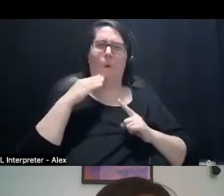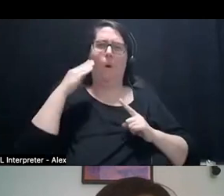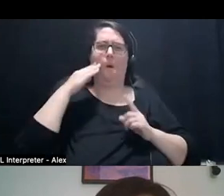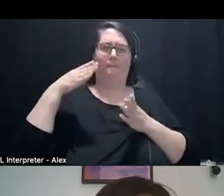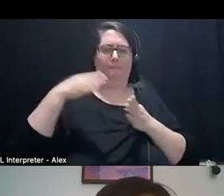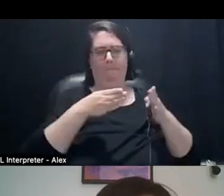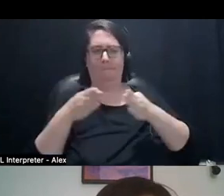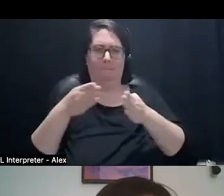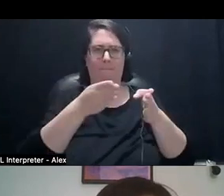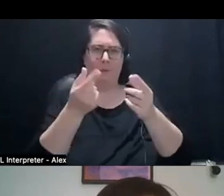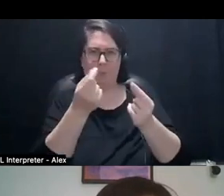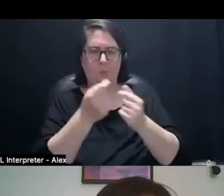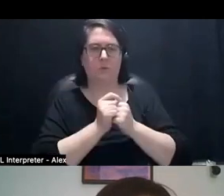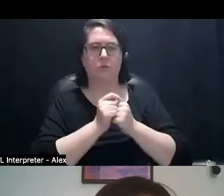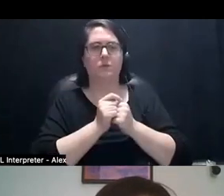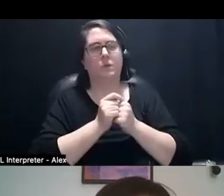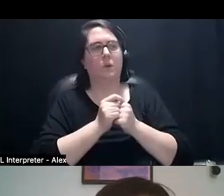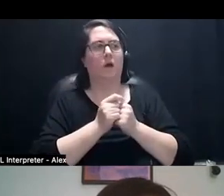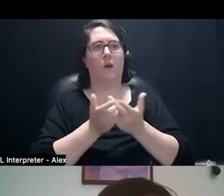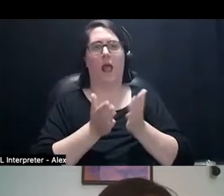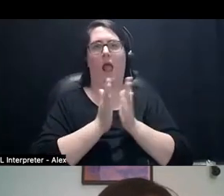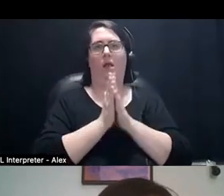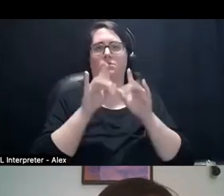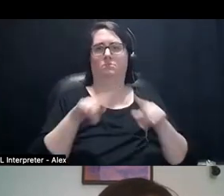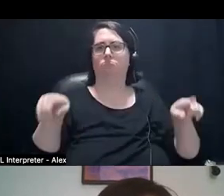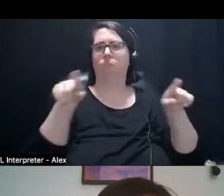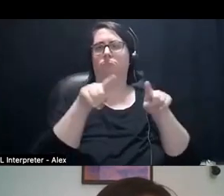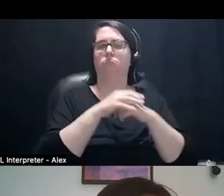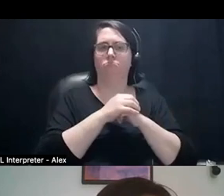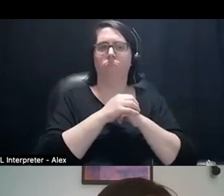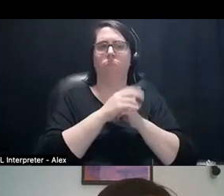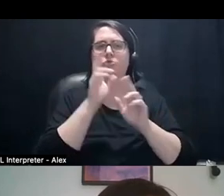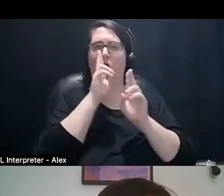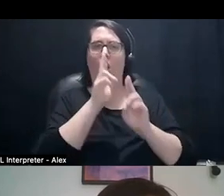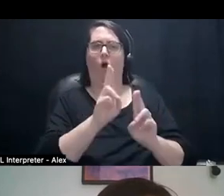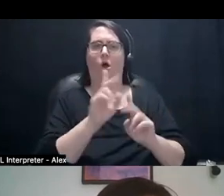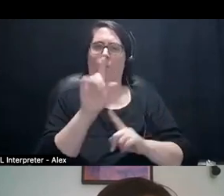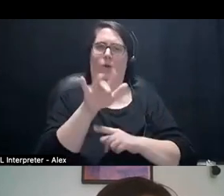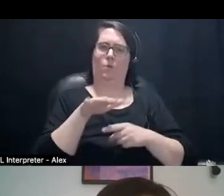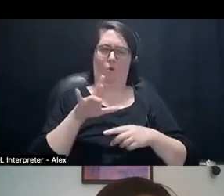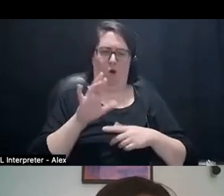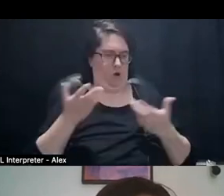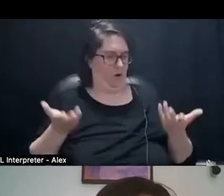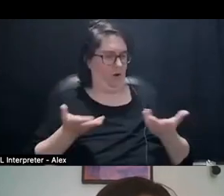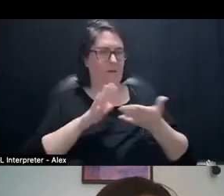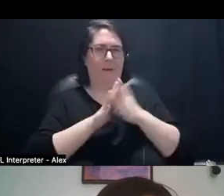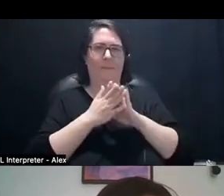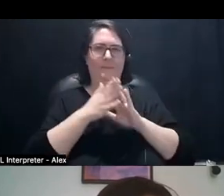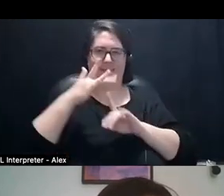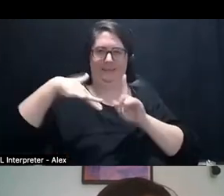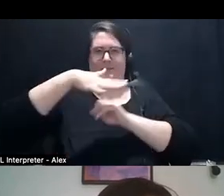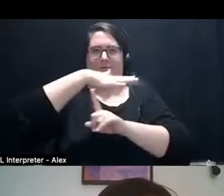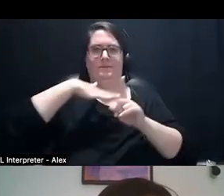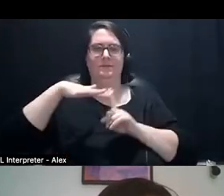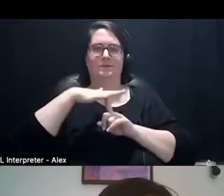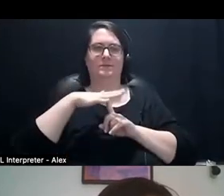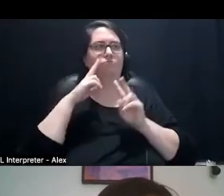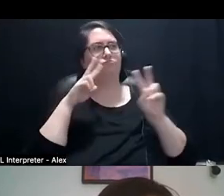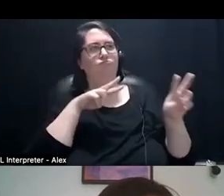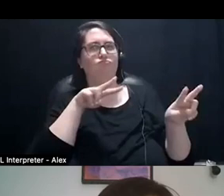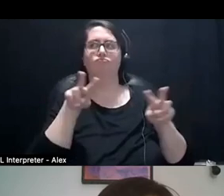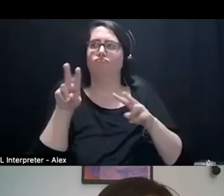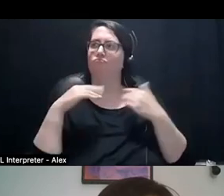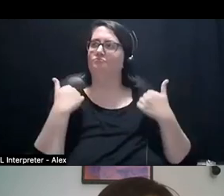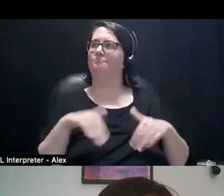invite us to, like, honor the places where we're at as like scenery as like, amazing, you know,